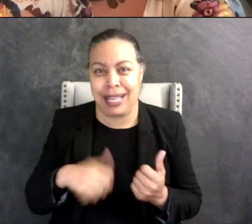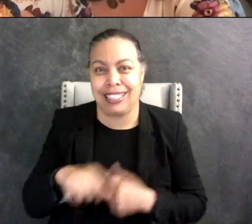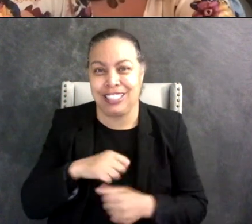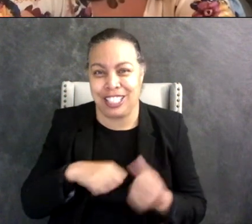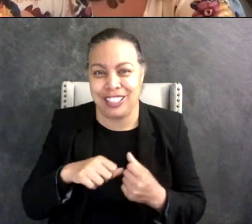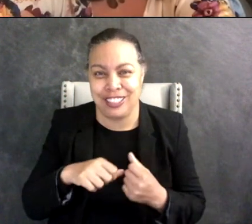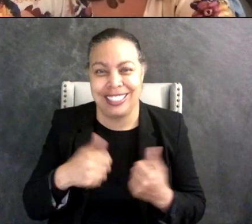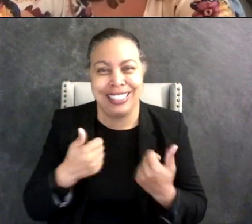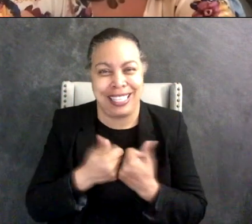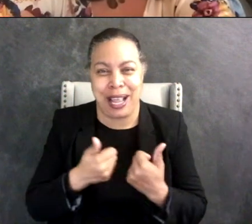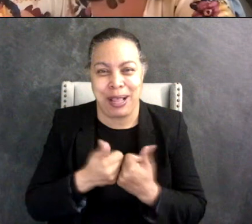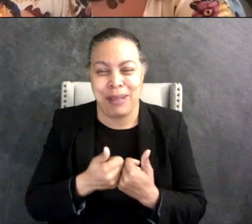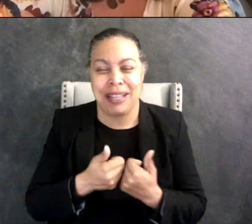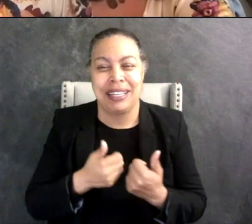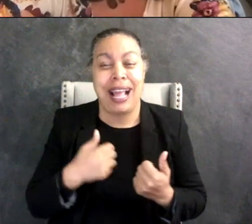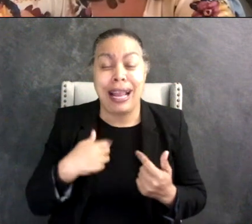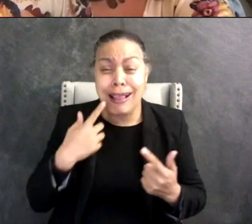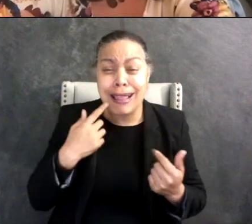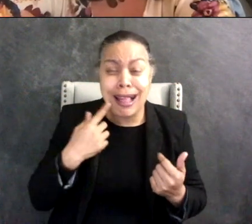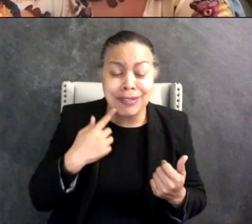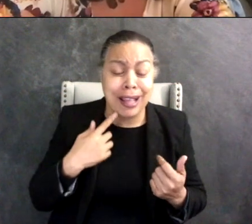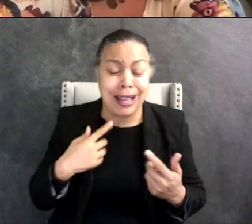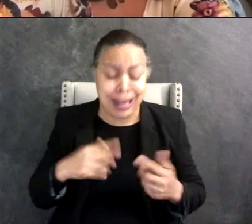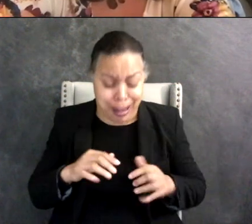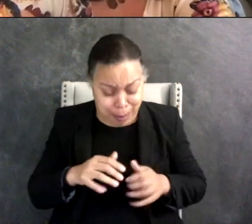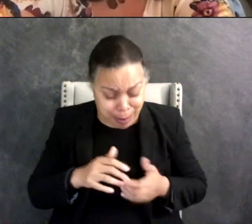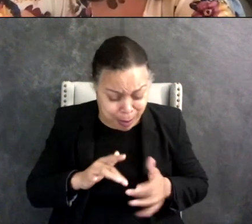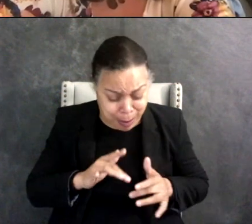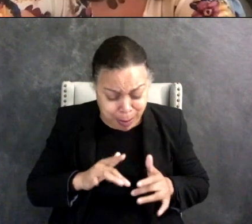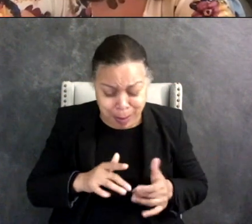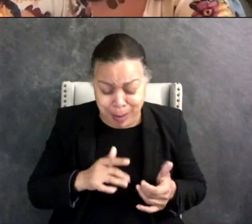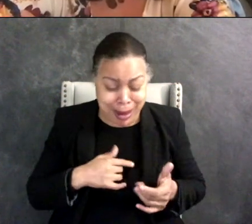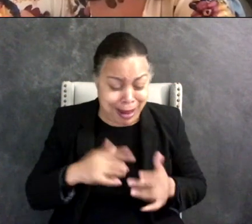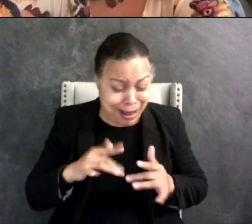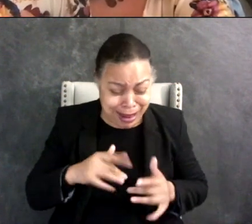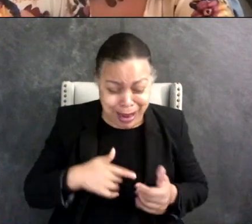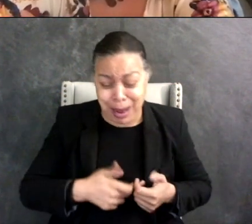game and they're like laughing and interacting and it's fun for them and even sometimes